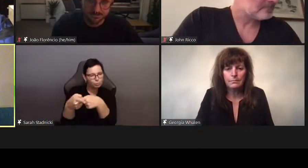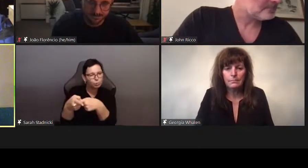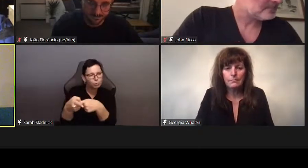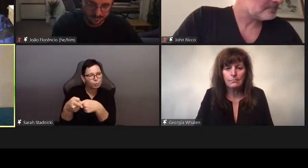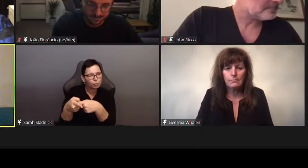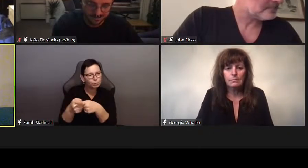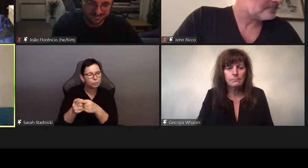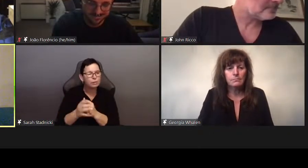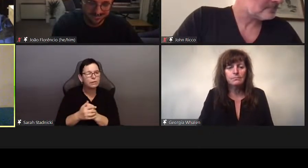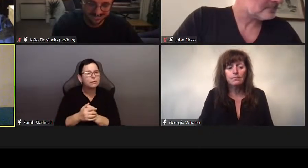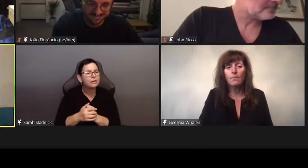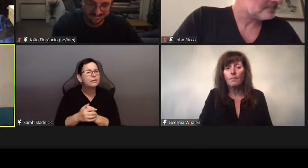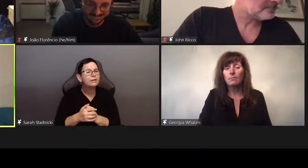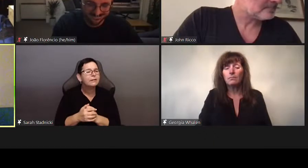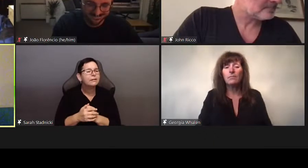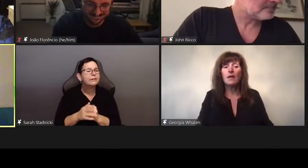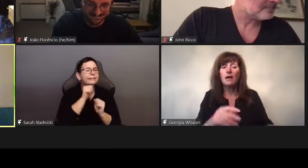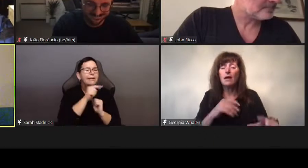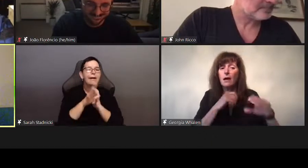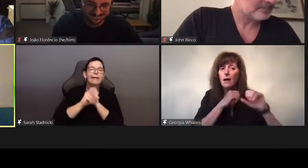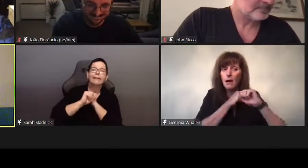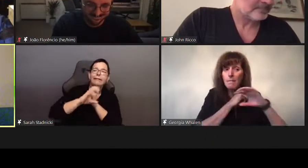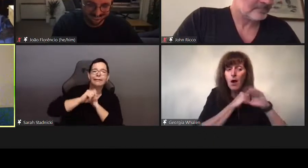hence their position, which they then backed down from, to ban porn.